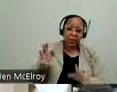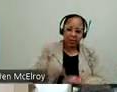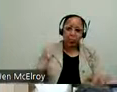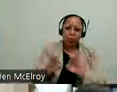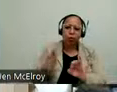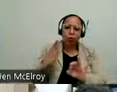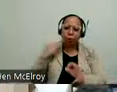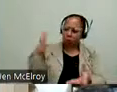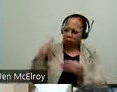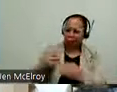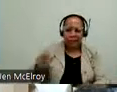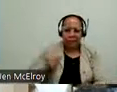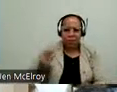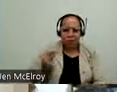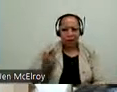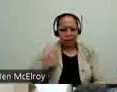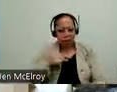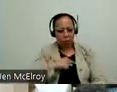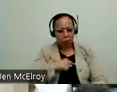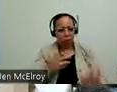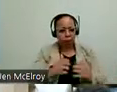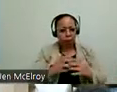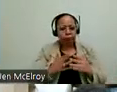history. It's so important to know our history as we go forward, what we want